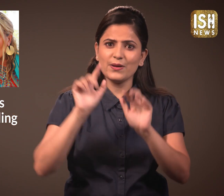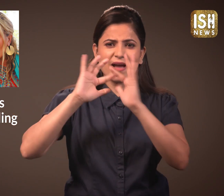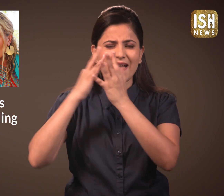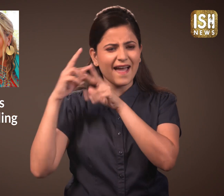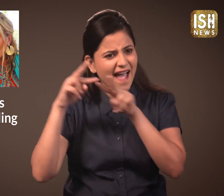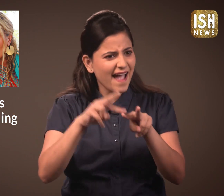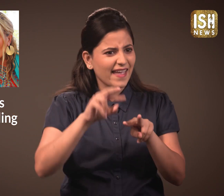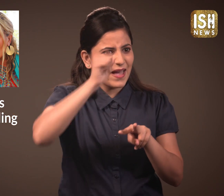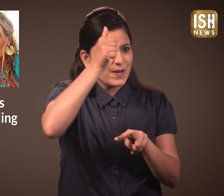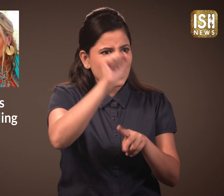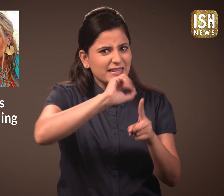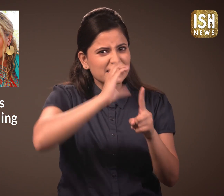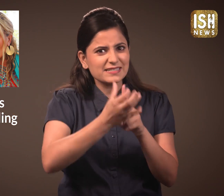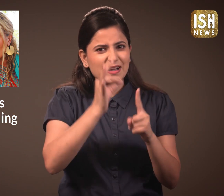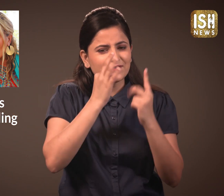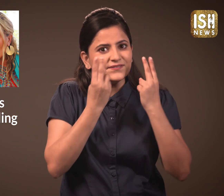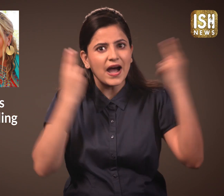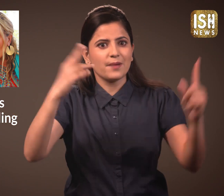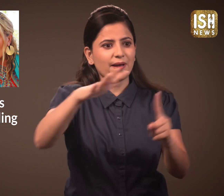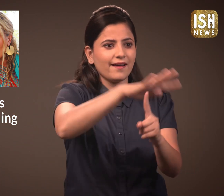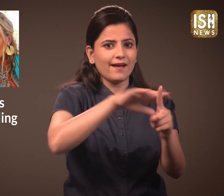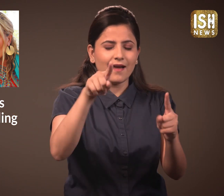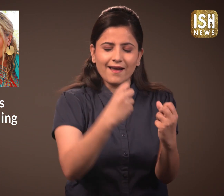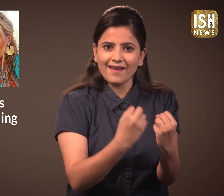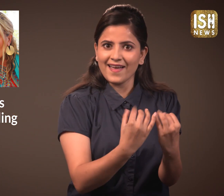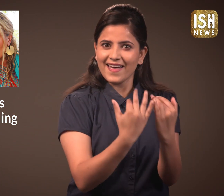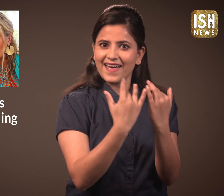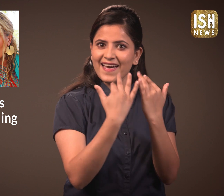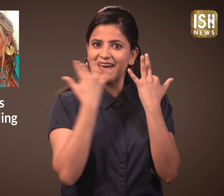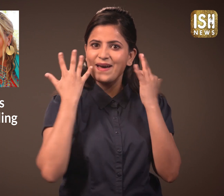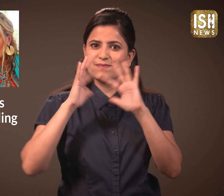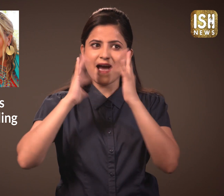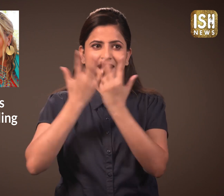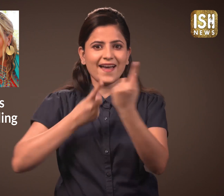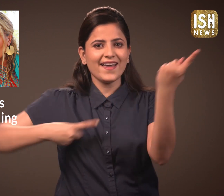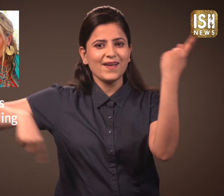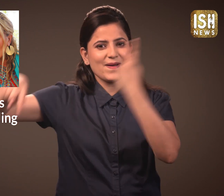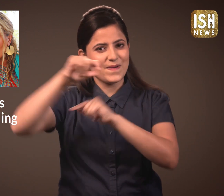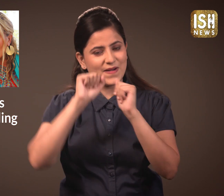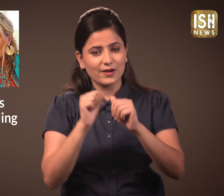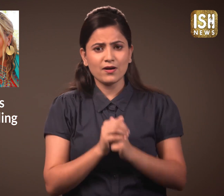People around the world have been inspired by the Indian culture.